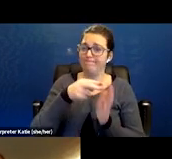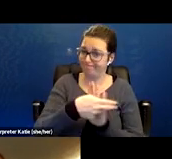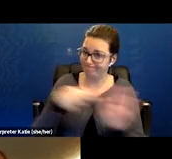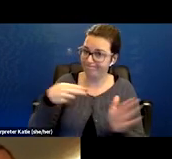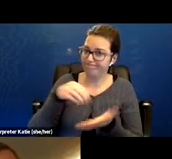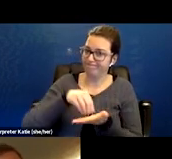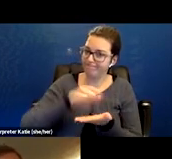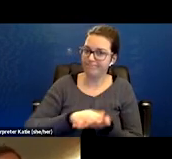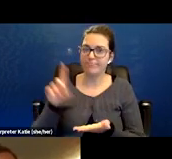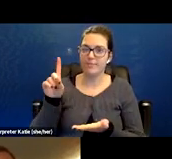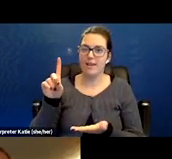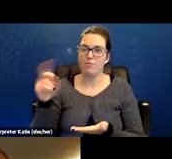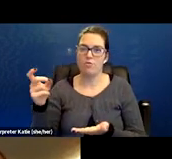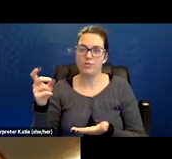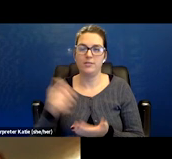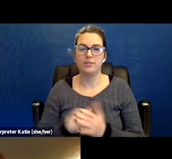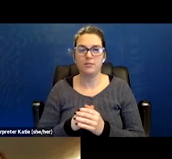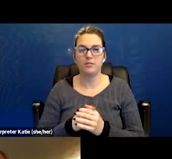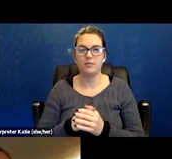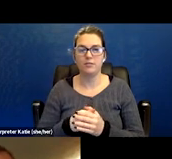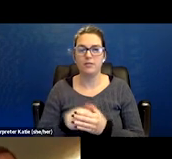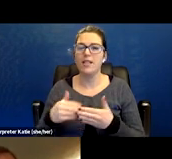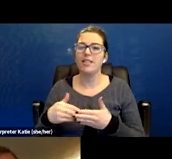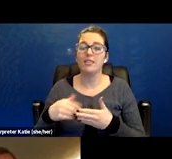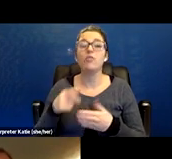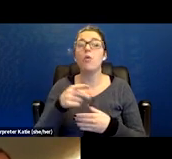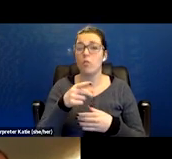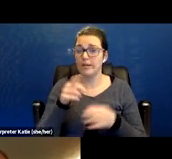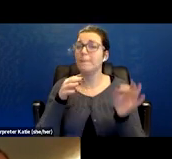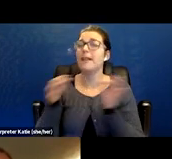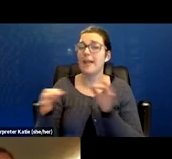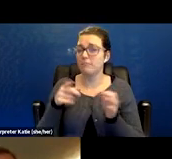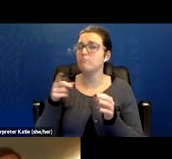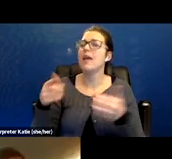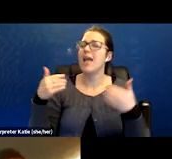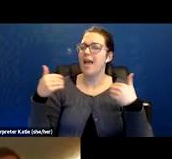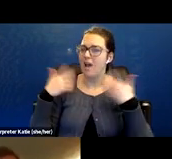the next few sentences, that she has a big workup and they just kind of are saying you're anxious